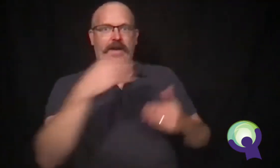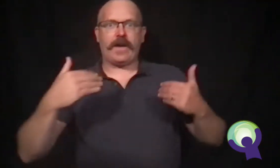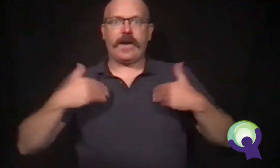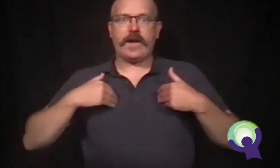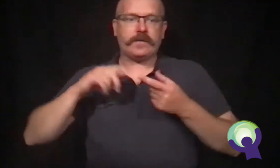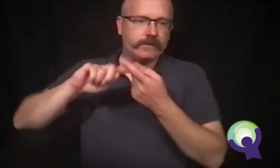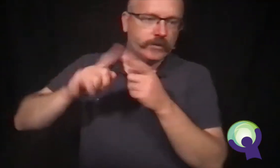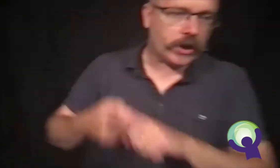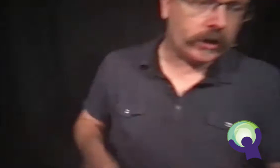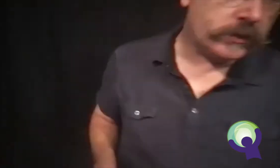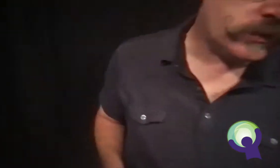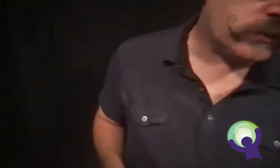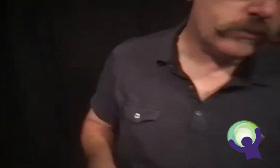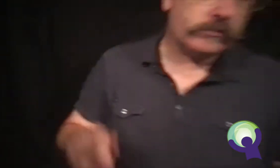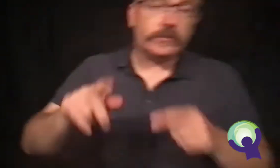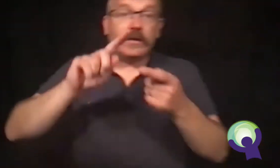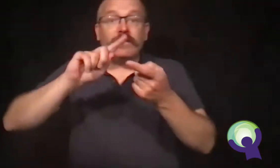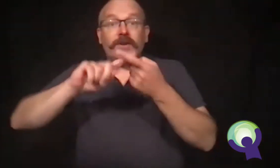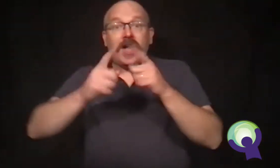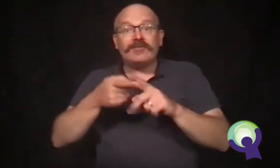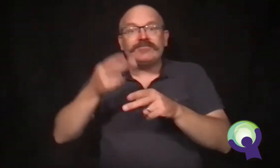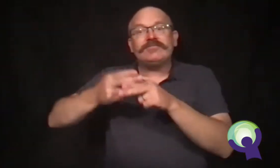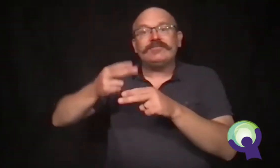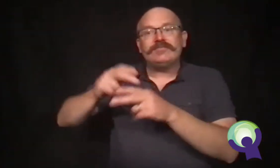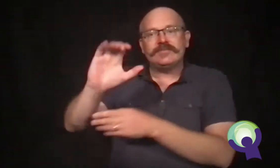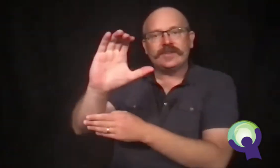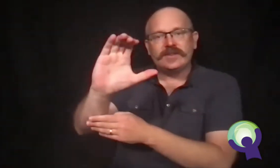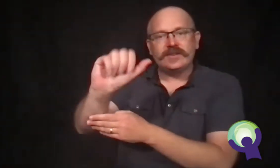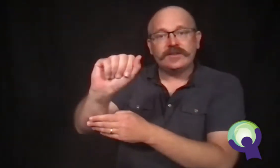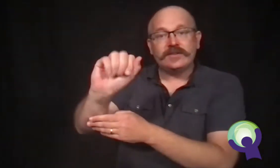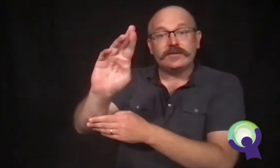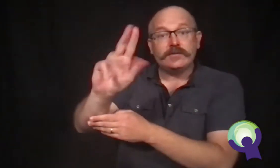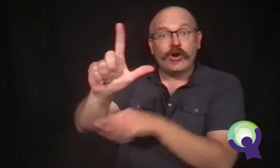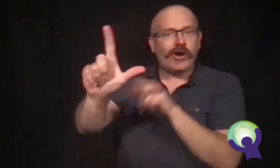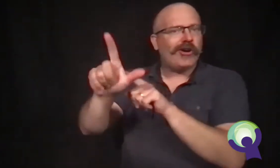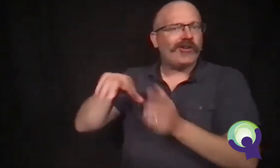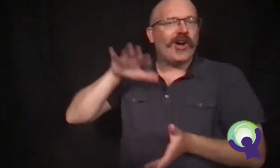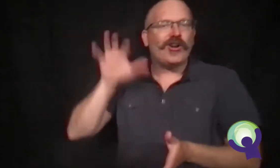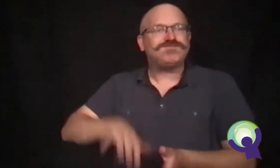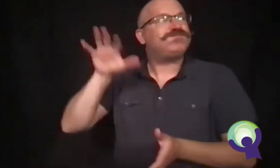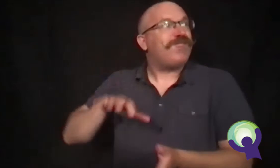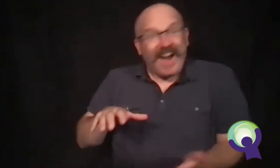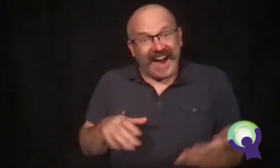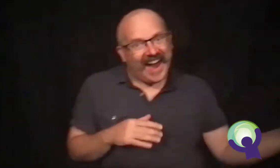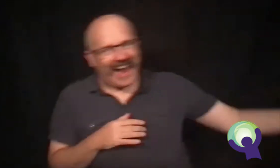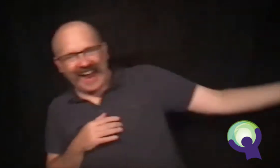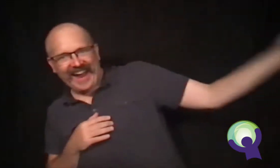Down by the schoolyard Ron saw his friend Carl shooting baskets. "Alright you made it!" said Carl.